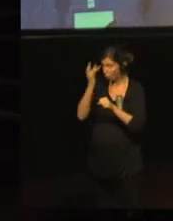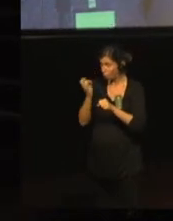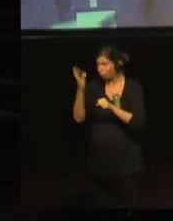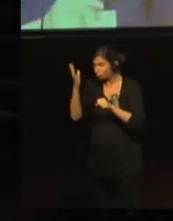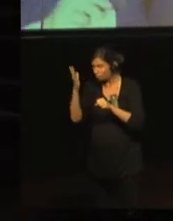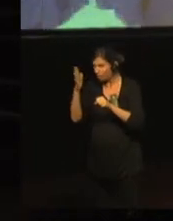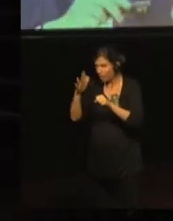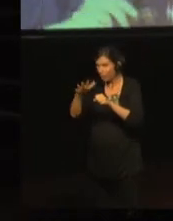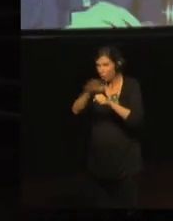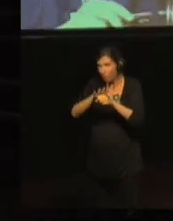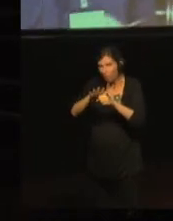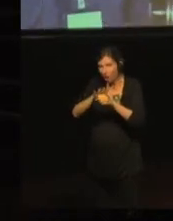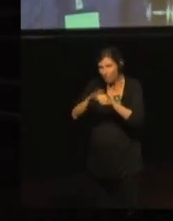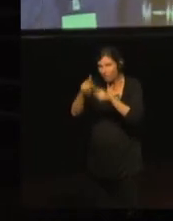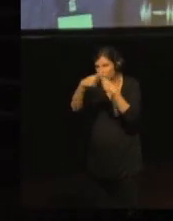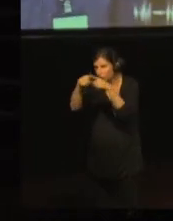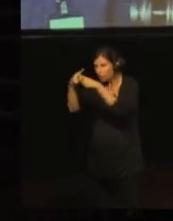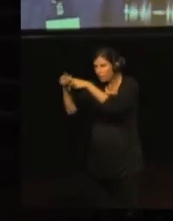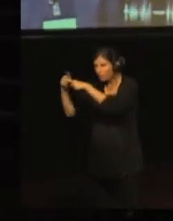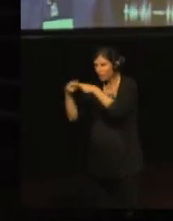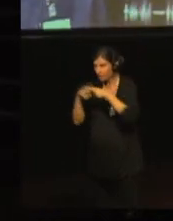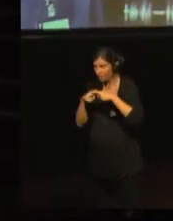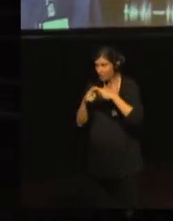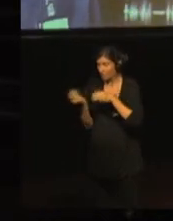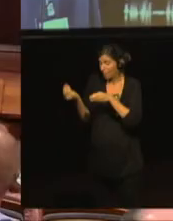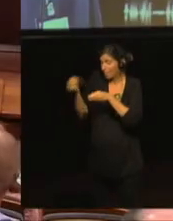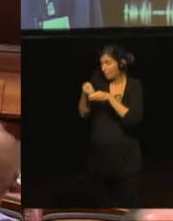that was the chosen form of data collection of this project.